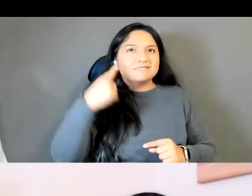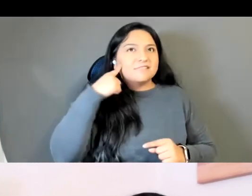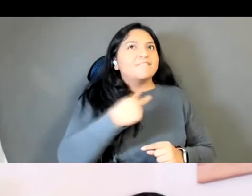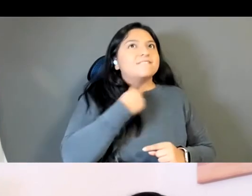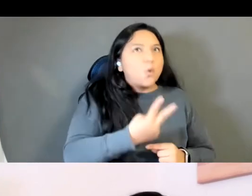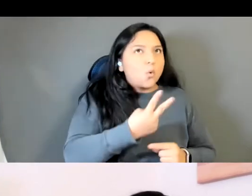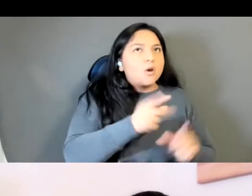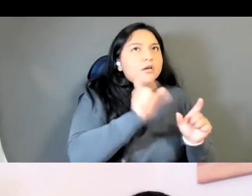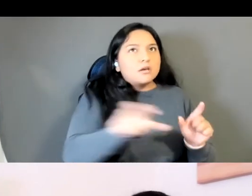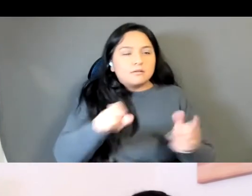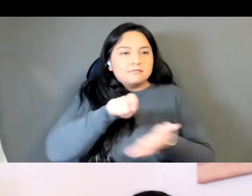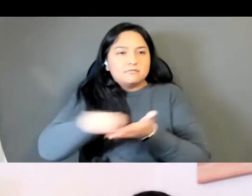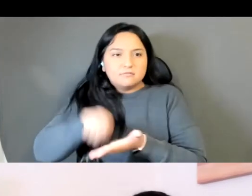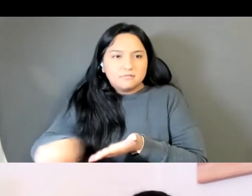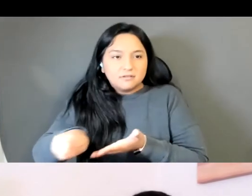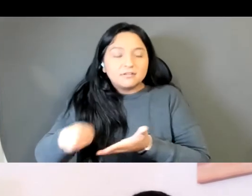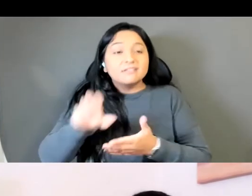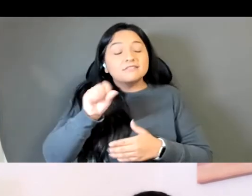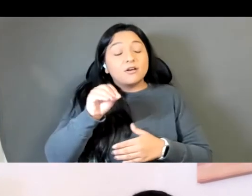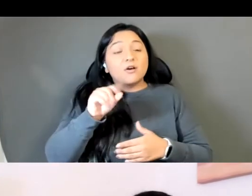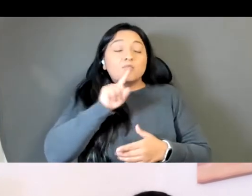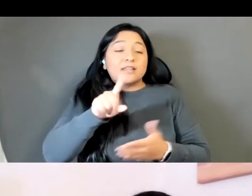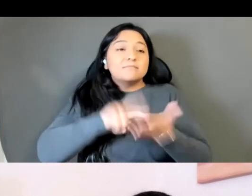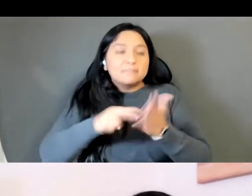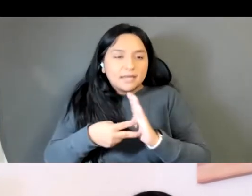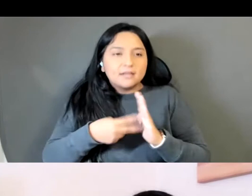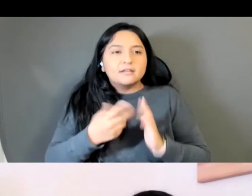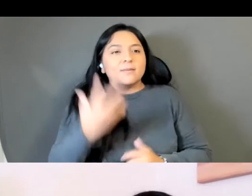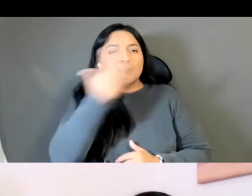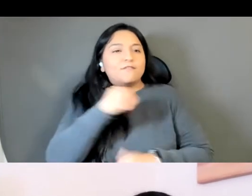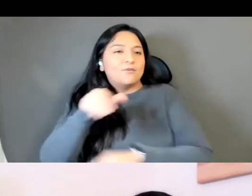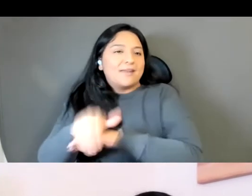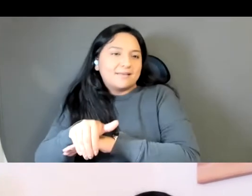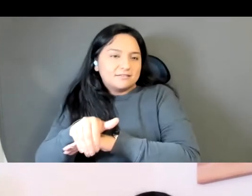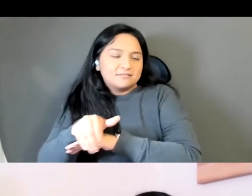So that is what my name means spelled the way it's spelled in Thai. I love that.